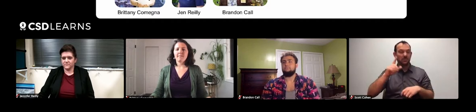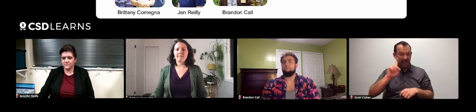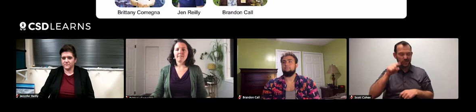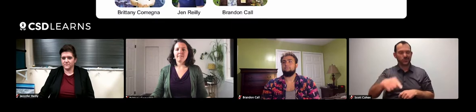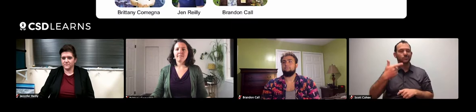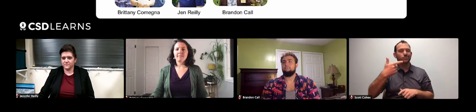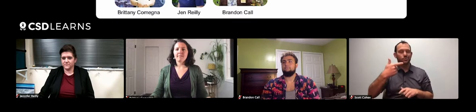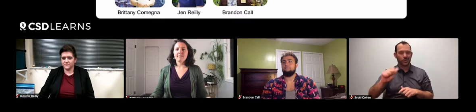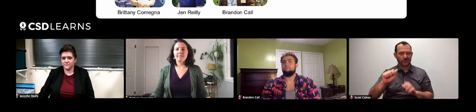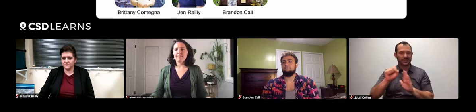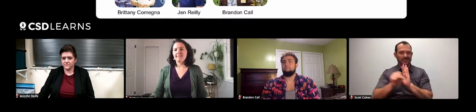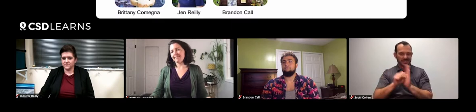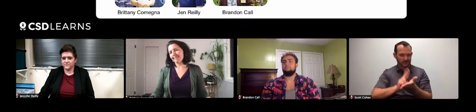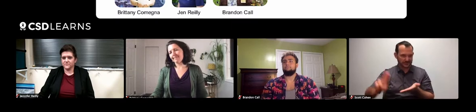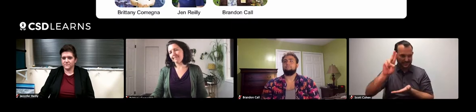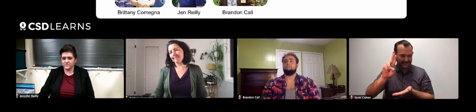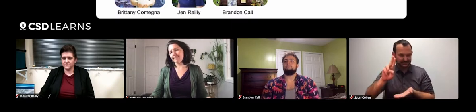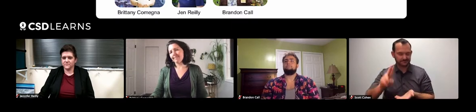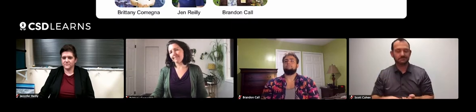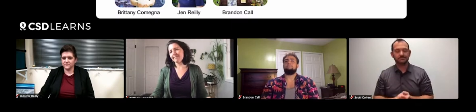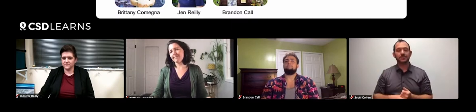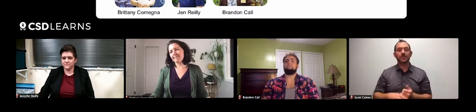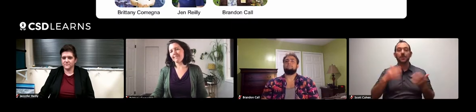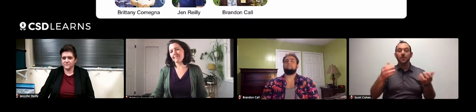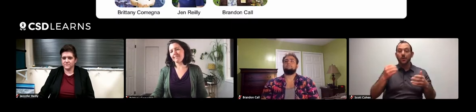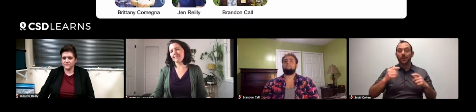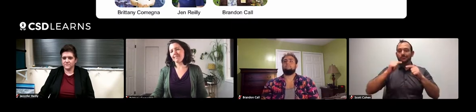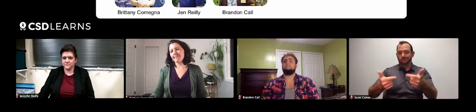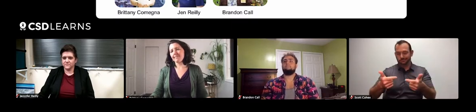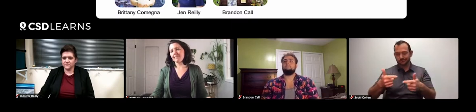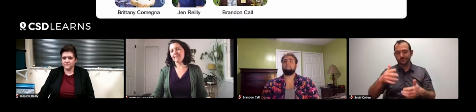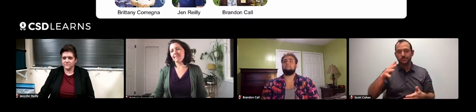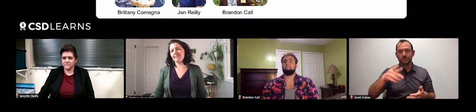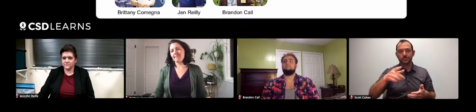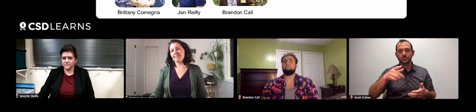at Georgia State University. I'll turn the floor over